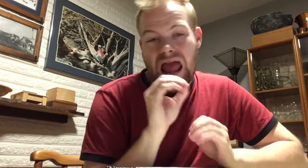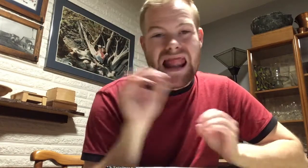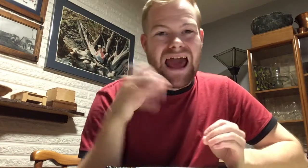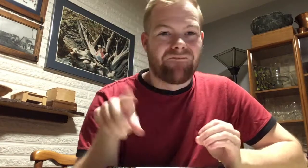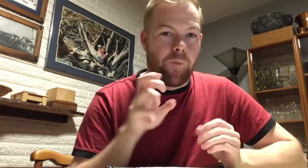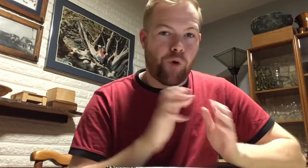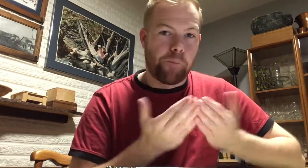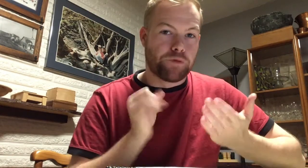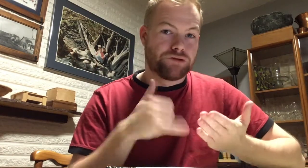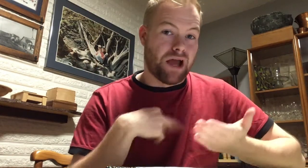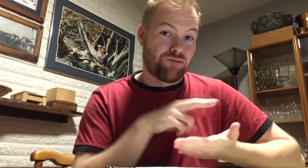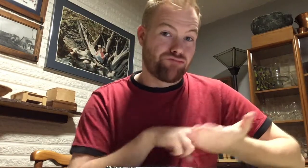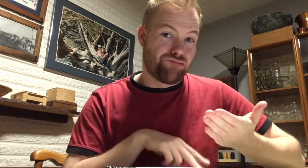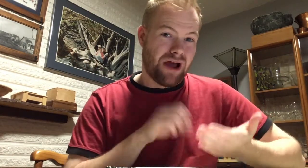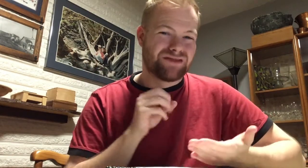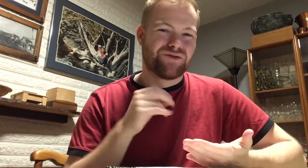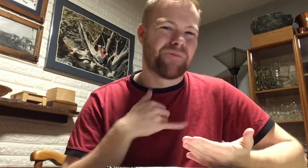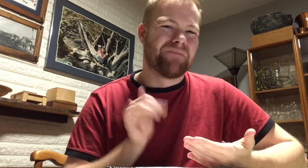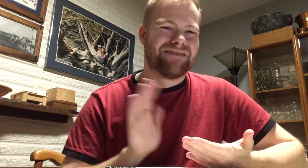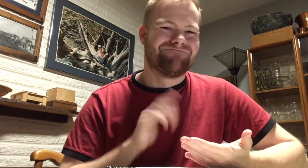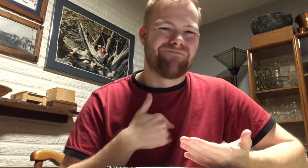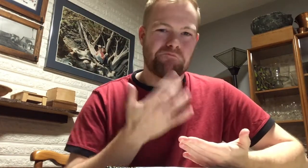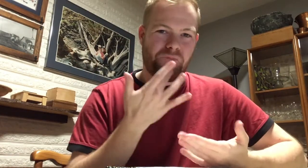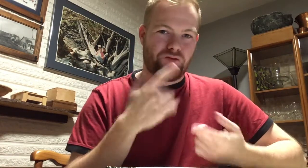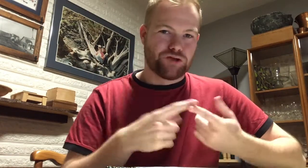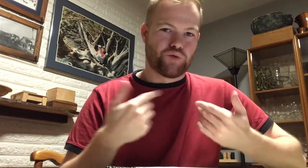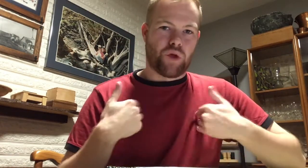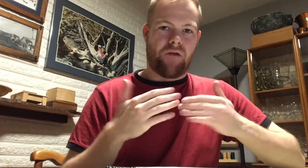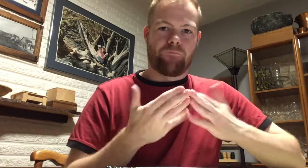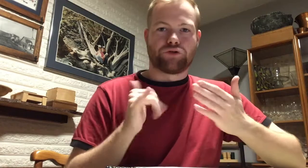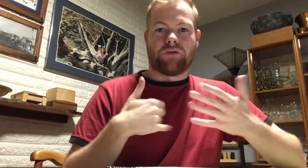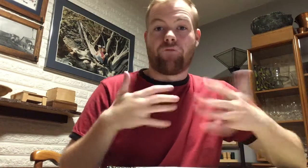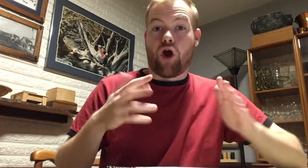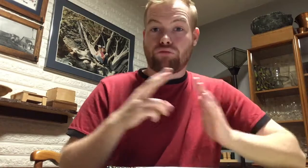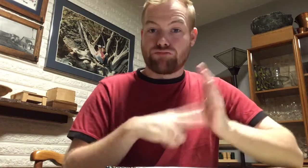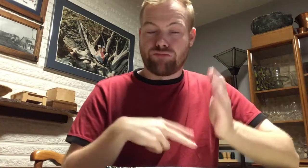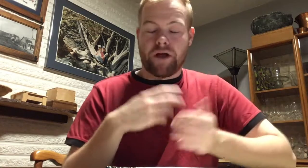None of them were books that I’d read, so I’m like nah. I’d prefer to have books that I’ve already read.